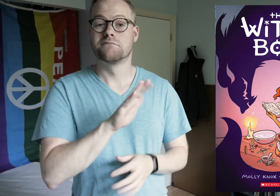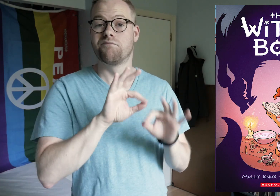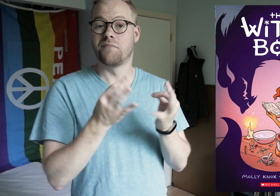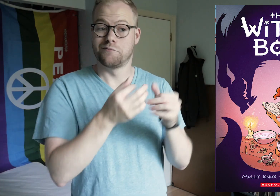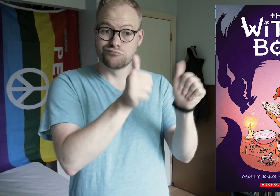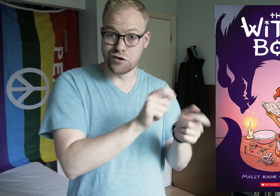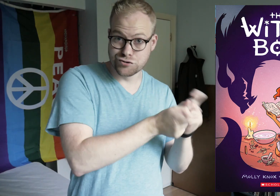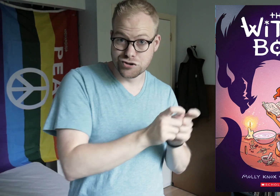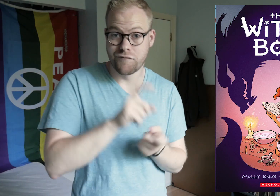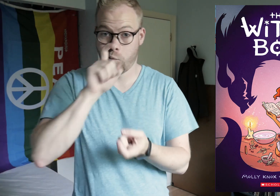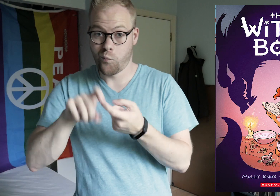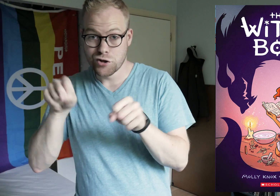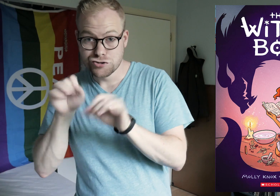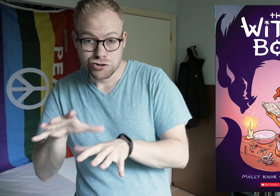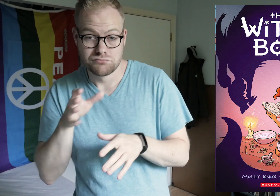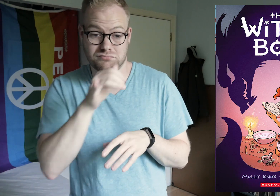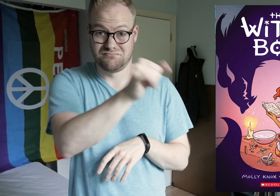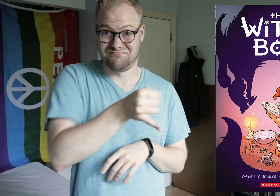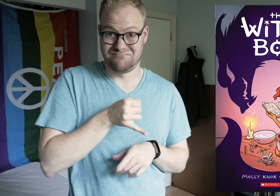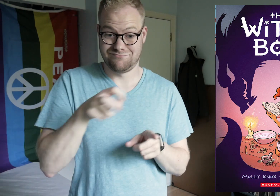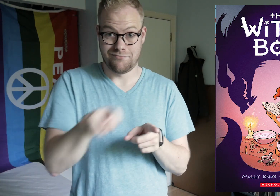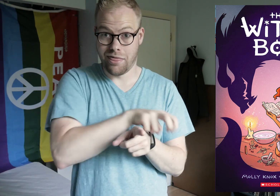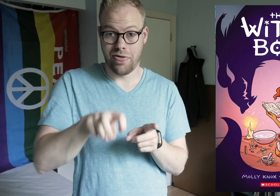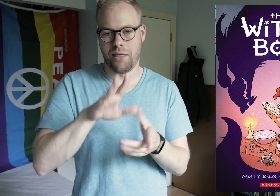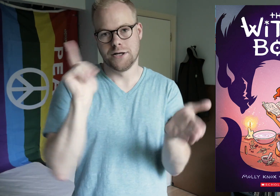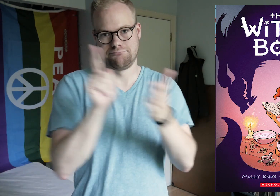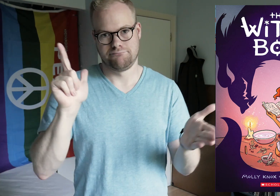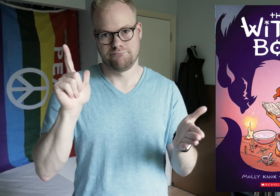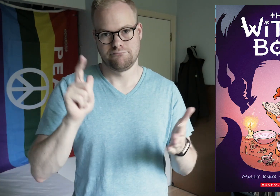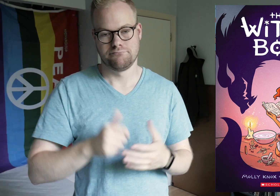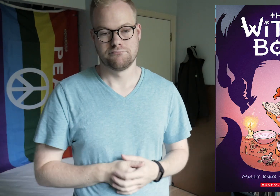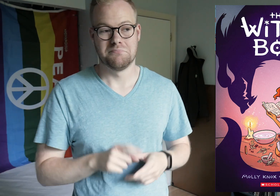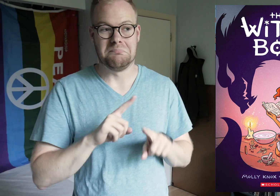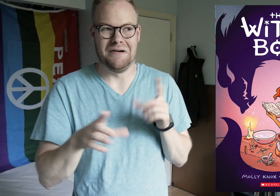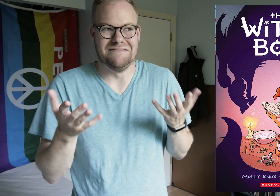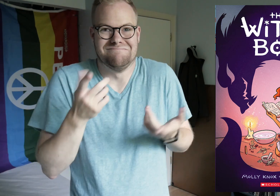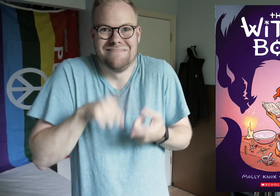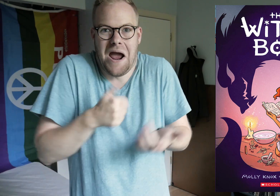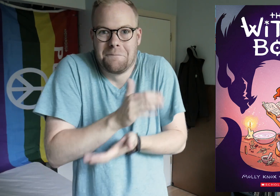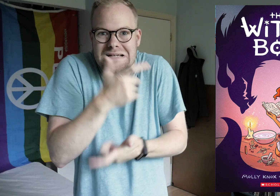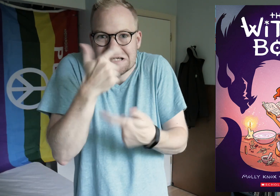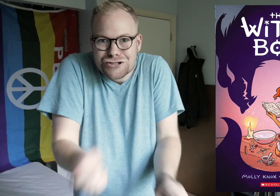It’s forbidden in his family to cross those lines, but he can’t help his interest!